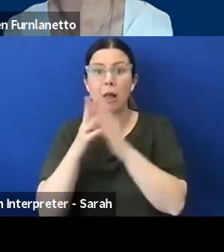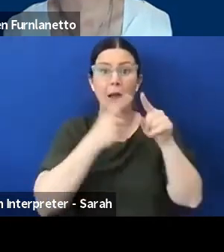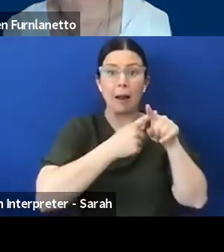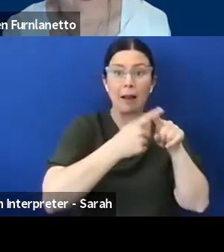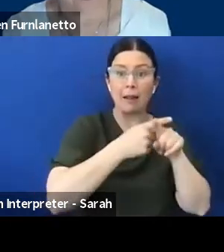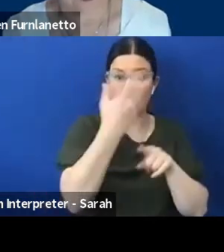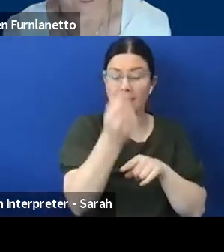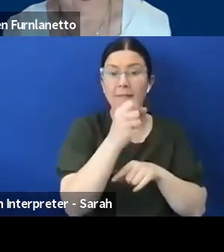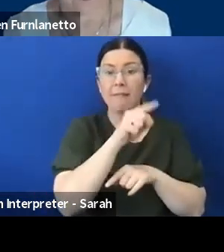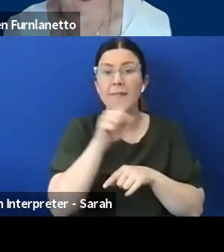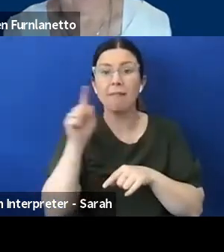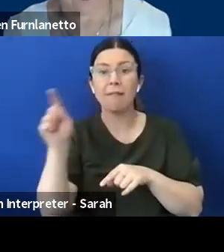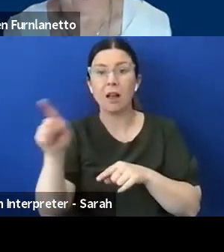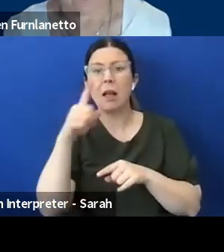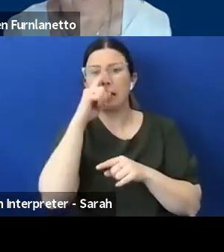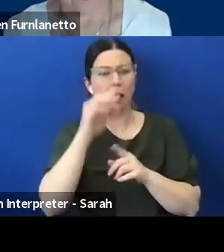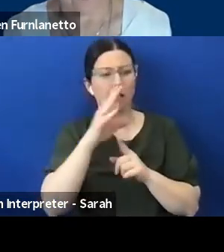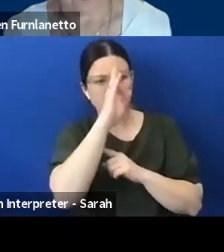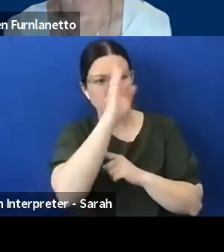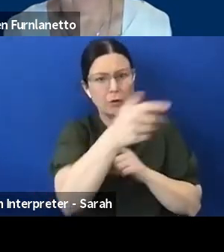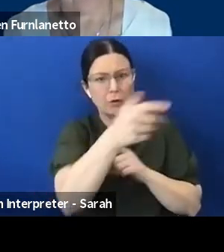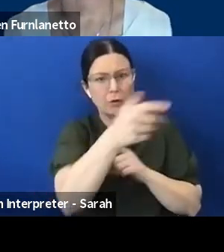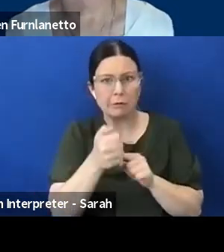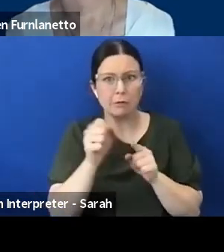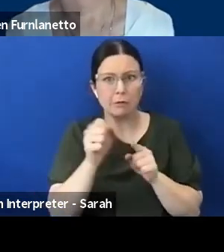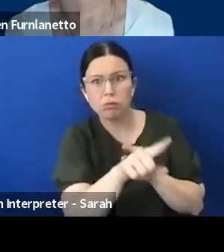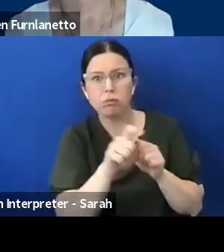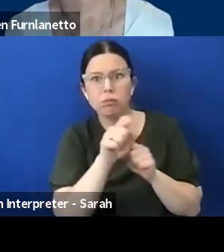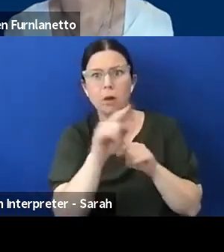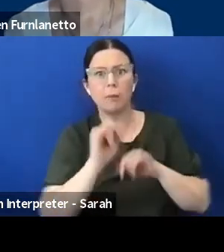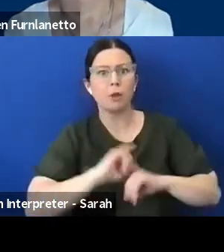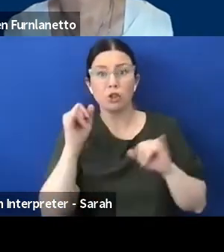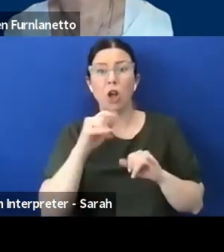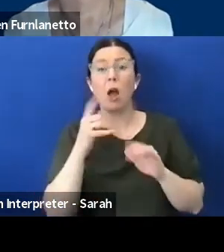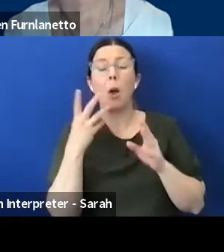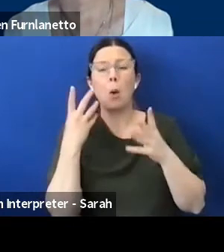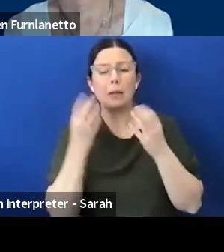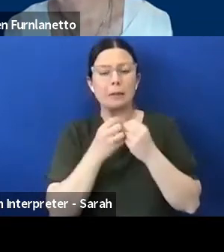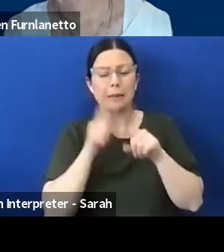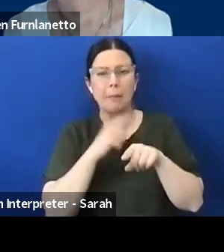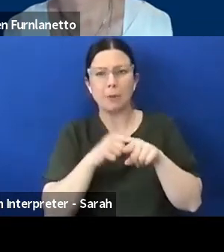of communication but also knowing, you know, what questions they're going to be asked in videos